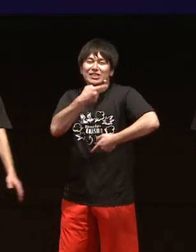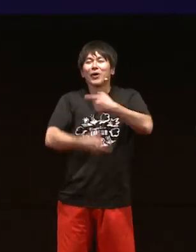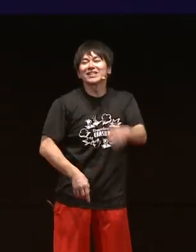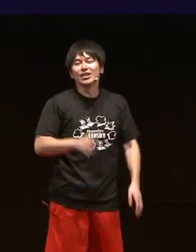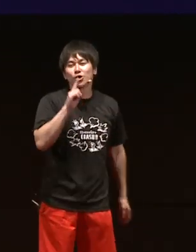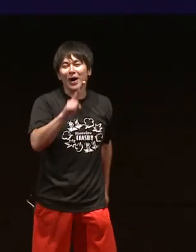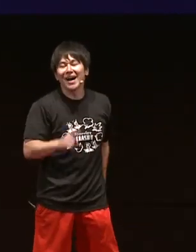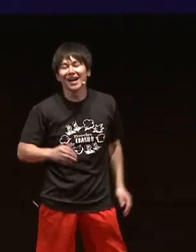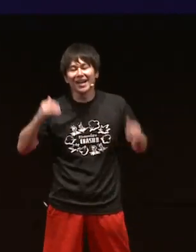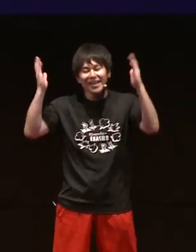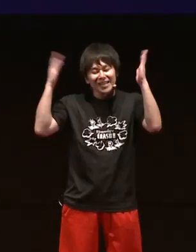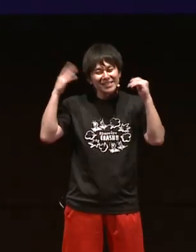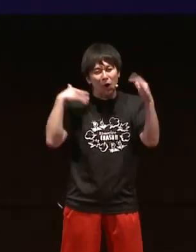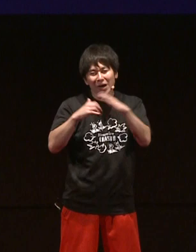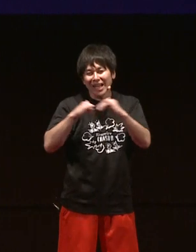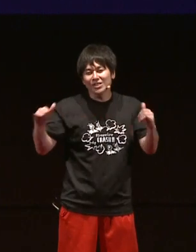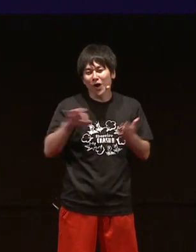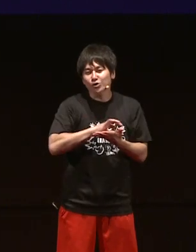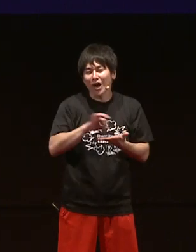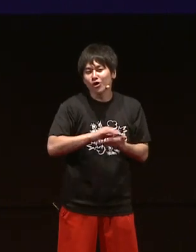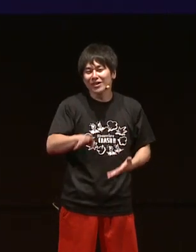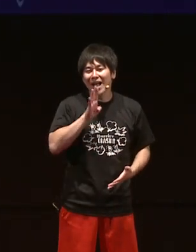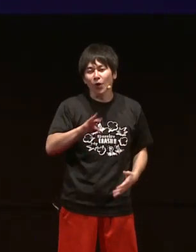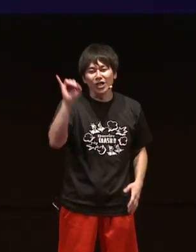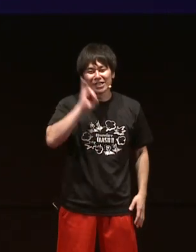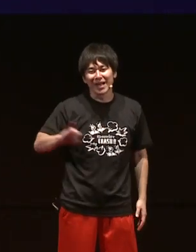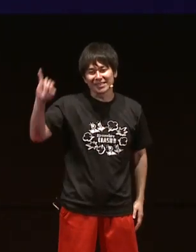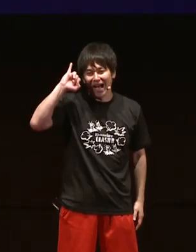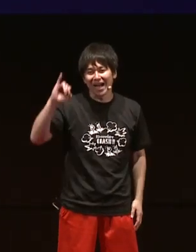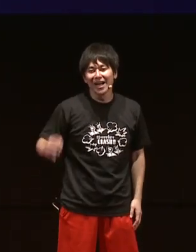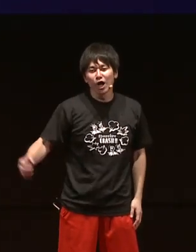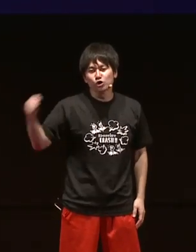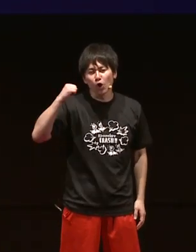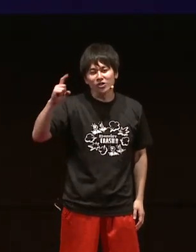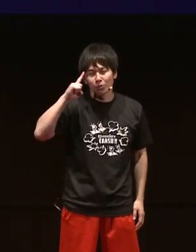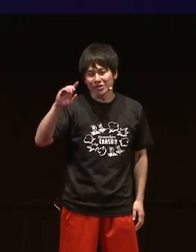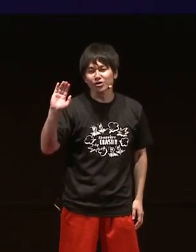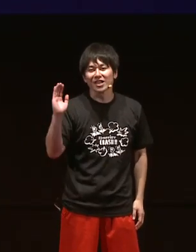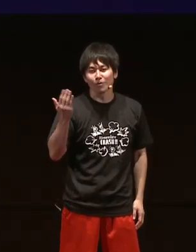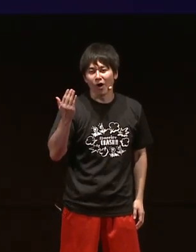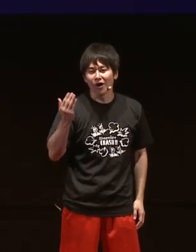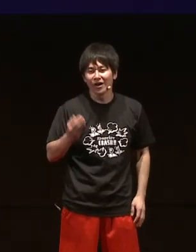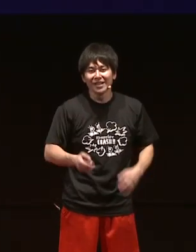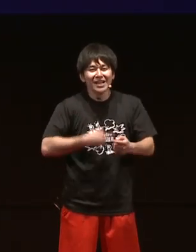Sign language is strongly associated with people who can't hear,